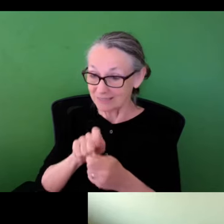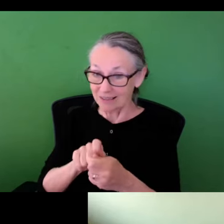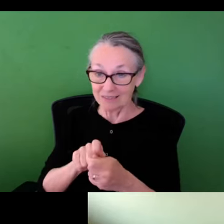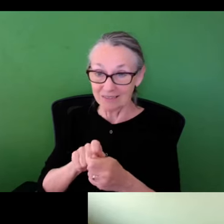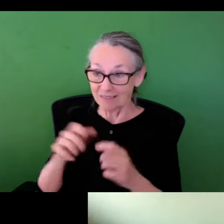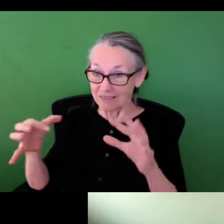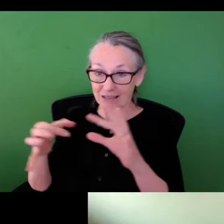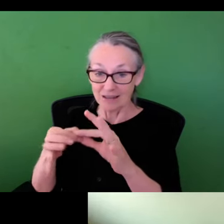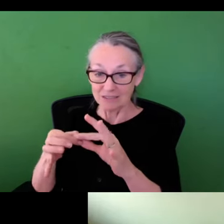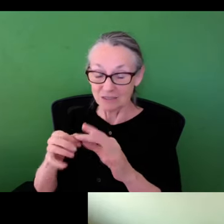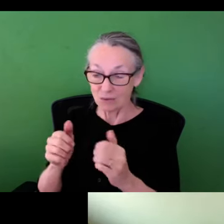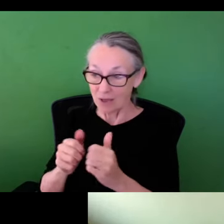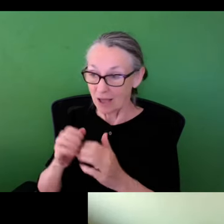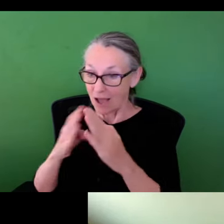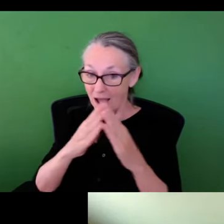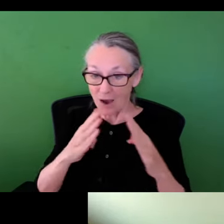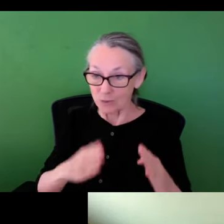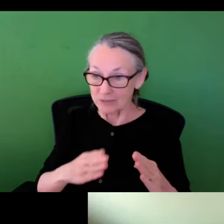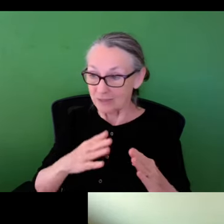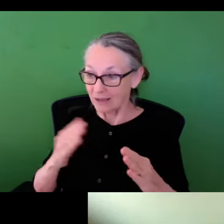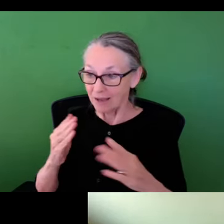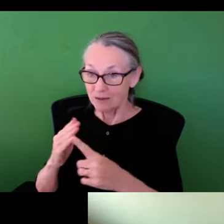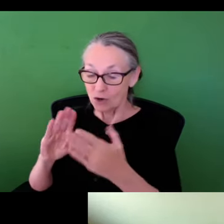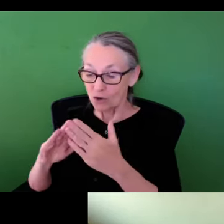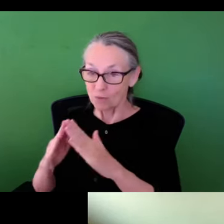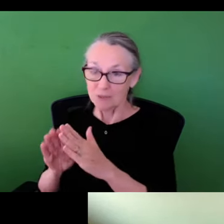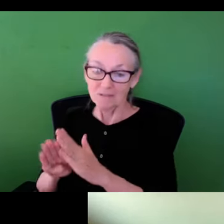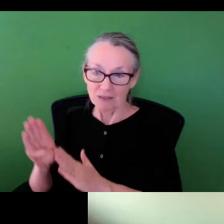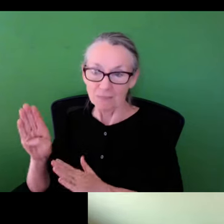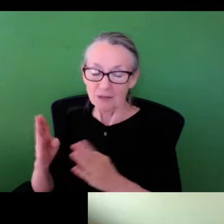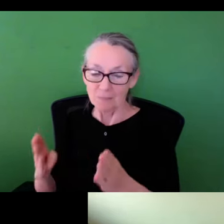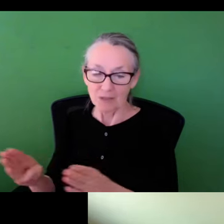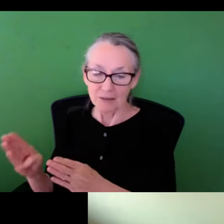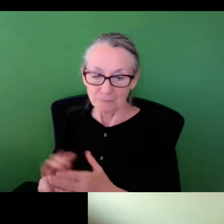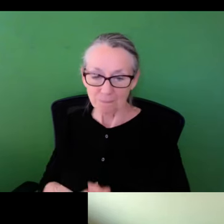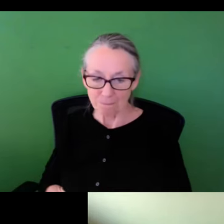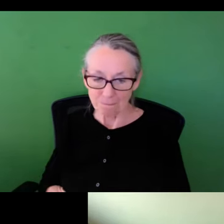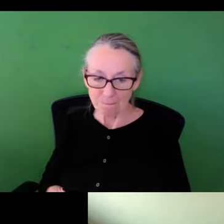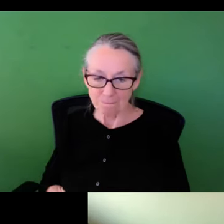friend of mine. >> SUNSHINE MENEZES: For everybody's benefit, she studies exactly these issues